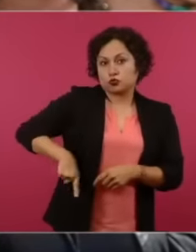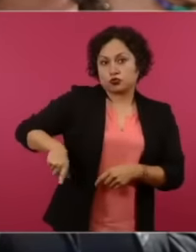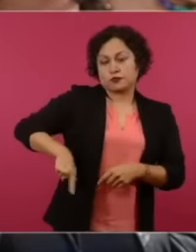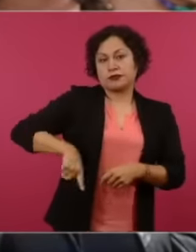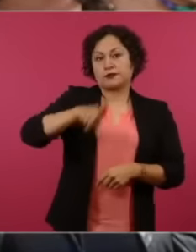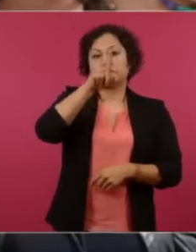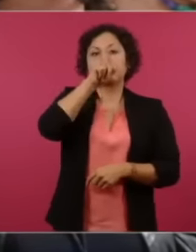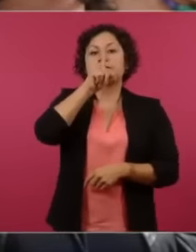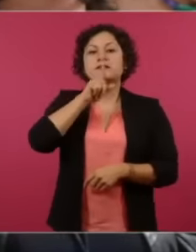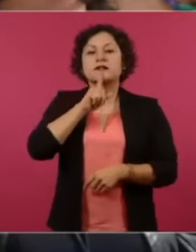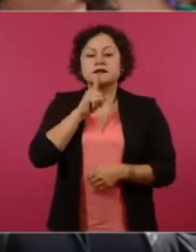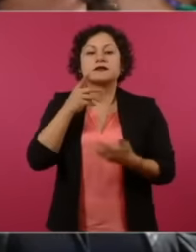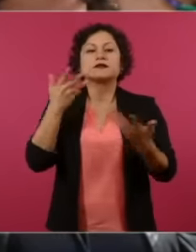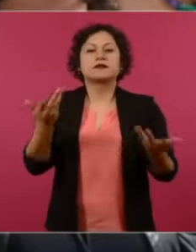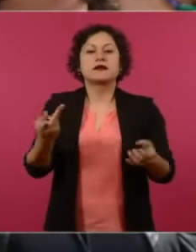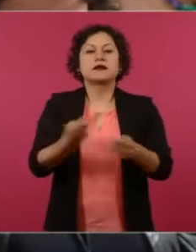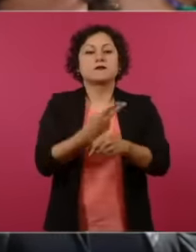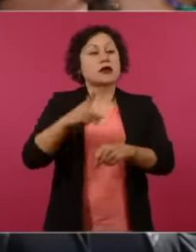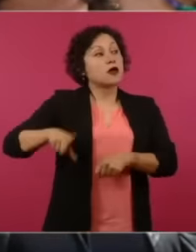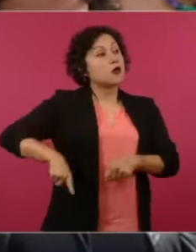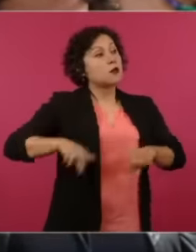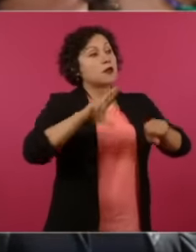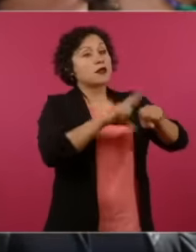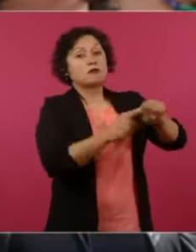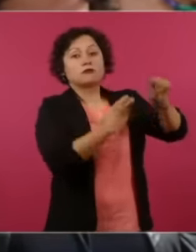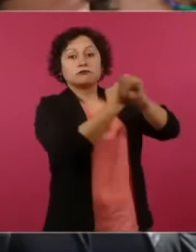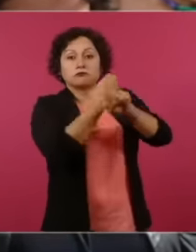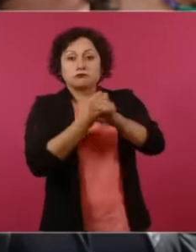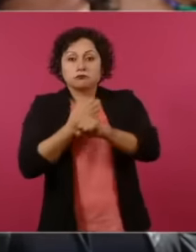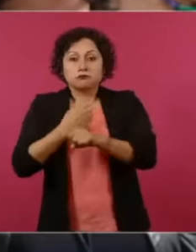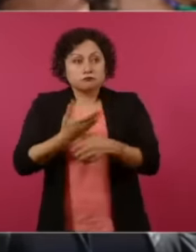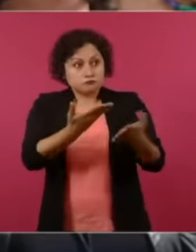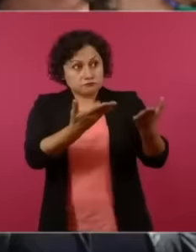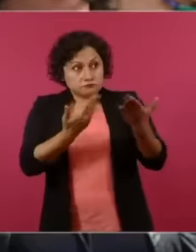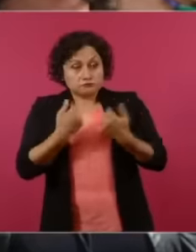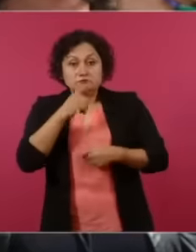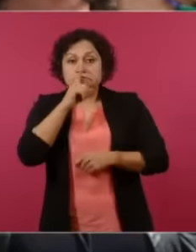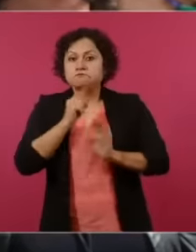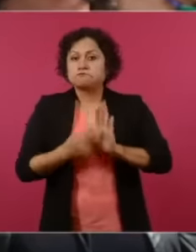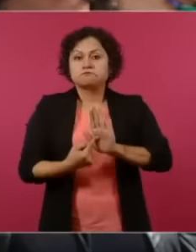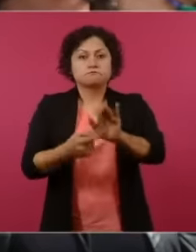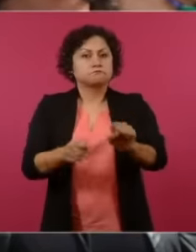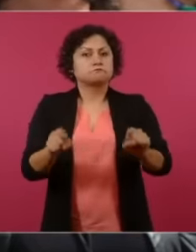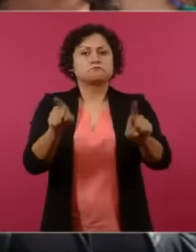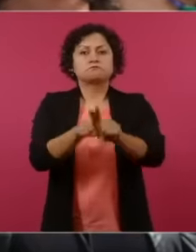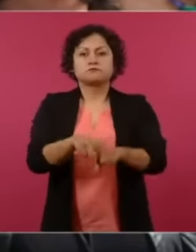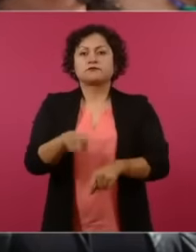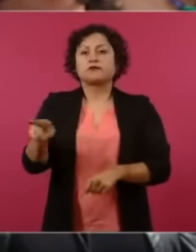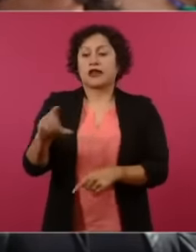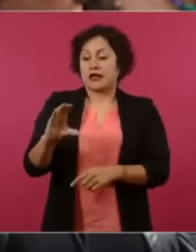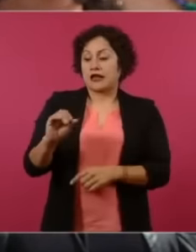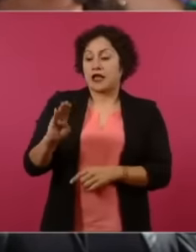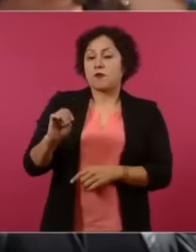about what the governors lie, there was a riot in in in Caborca and another there and another